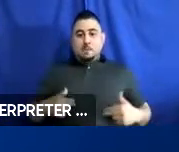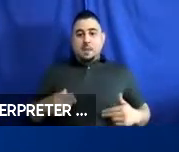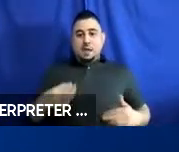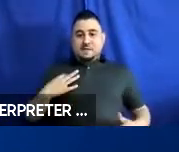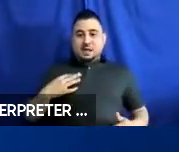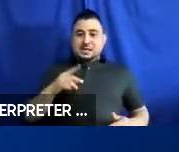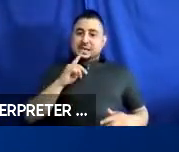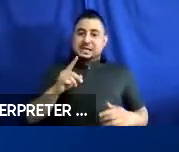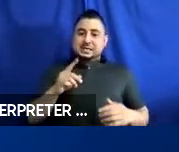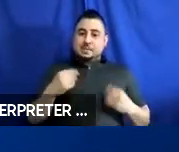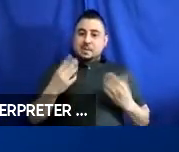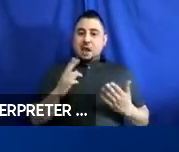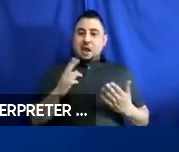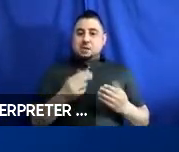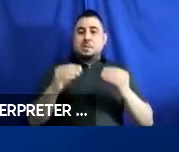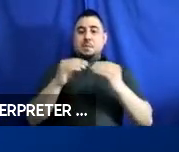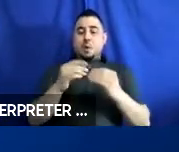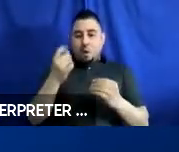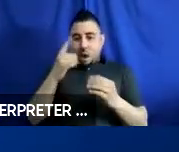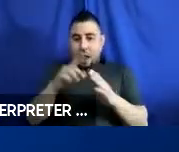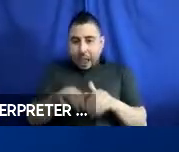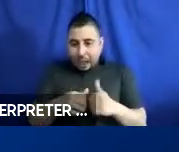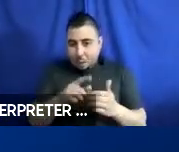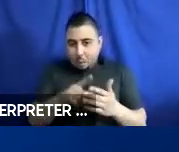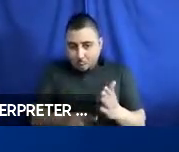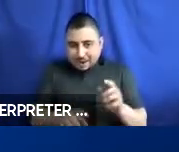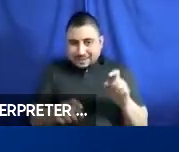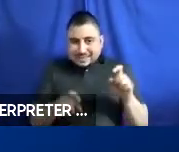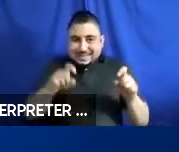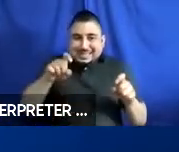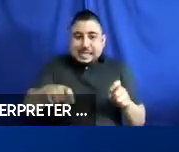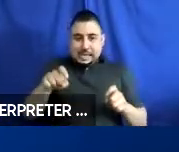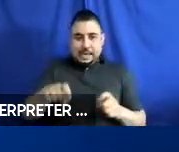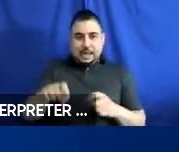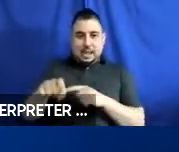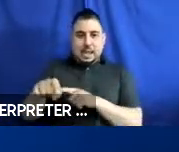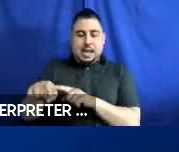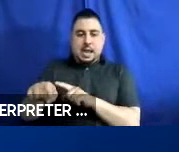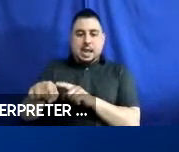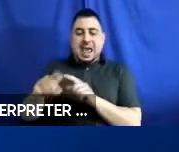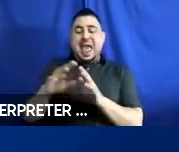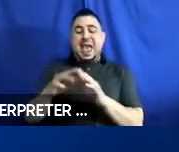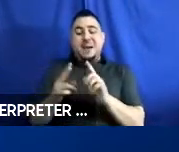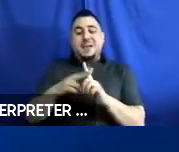is giving us a lot more insight into exactly what is needed, and the difficulty of various